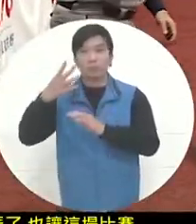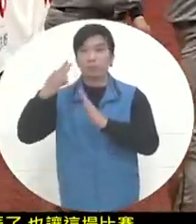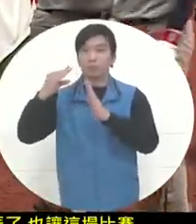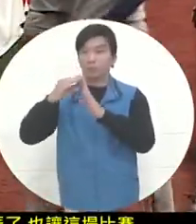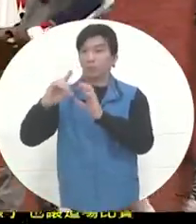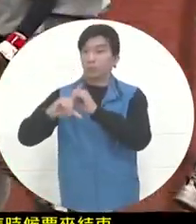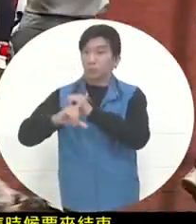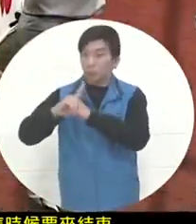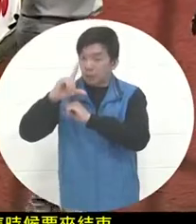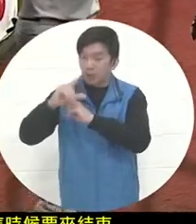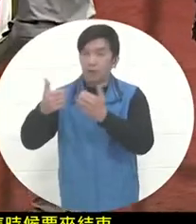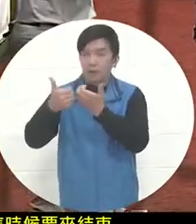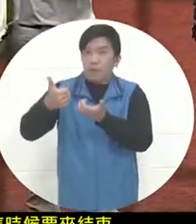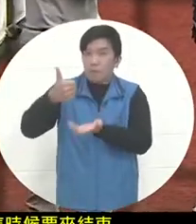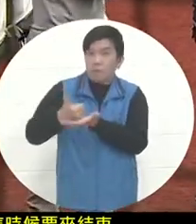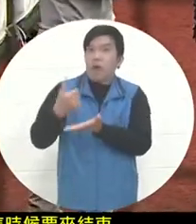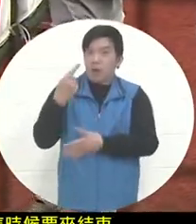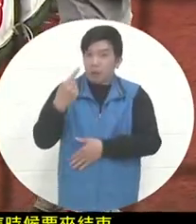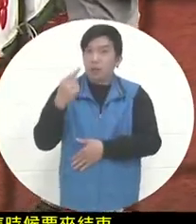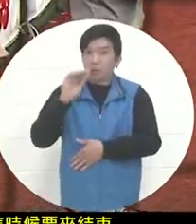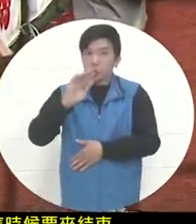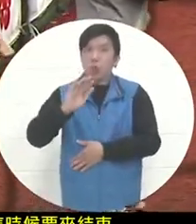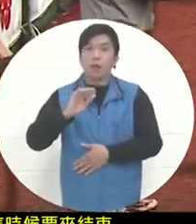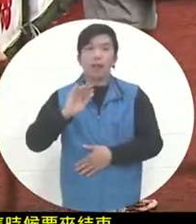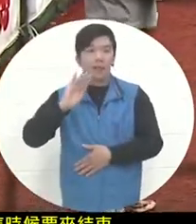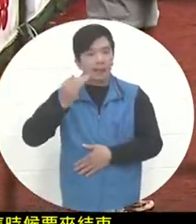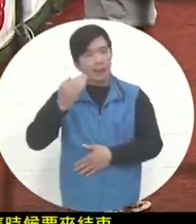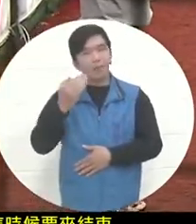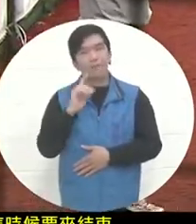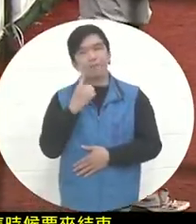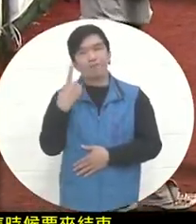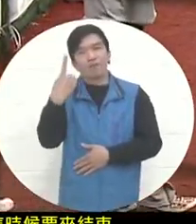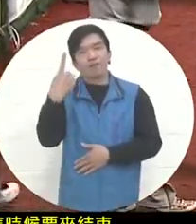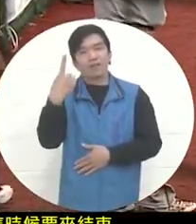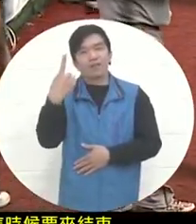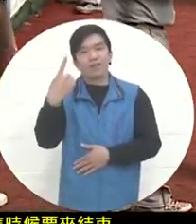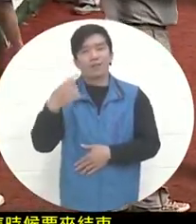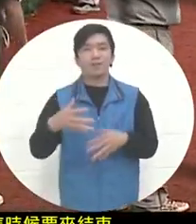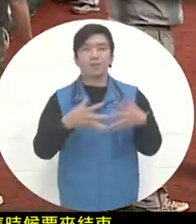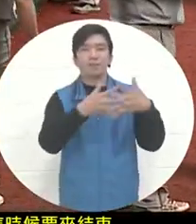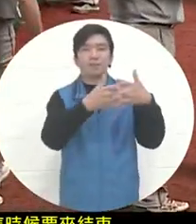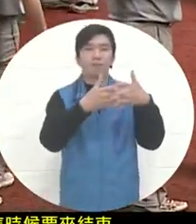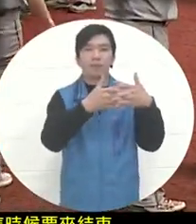in the first half of the fourth inning , they only scored 1 point. There is a 10-point gap that can be sustained